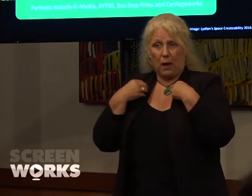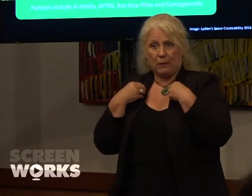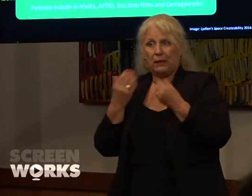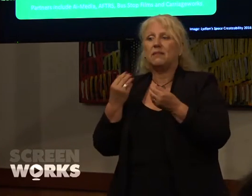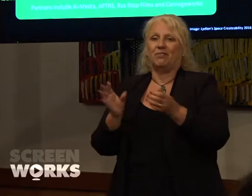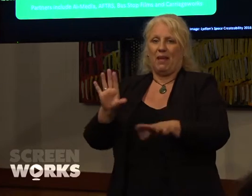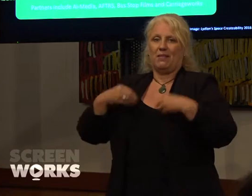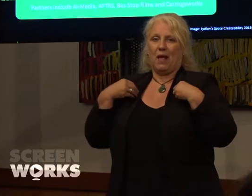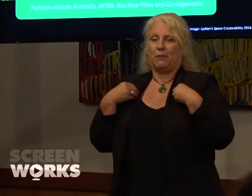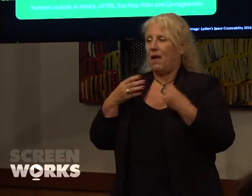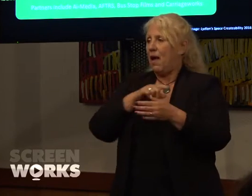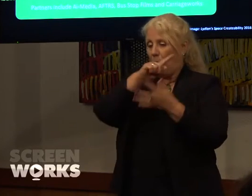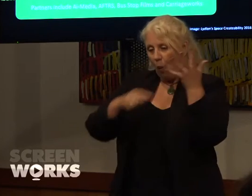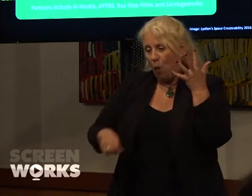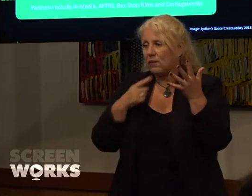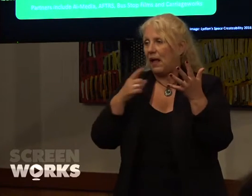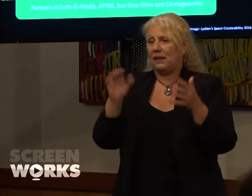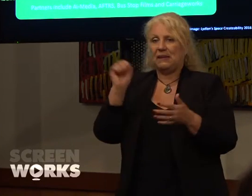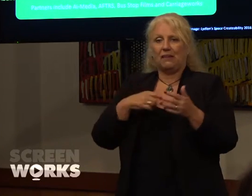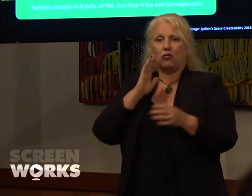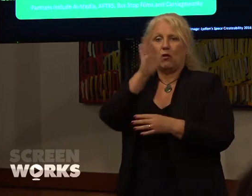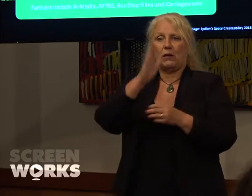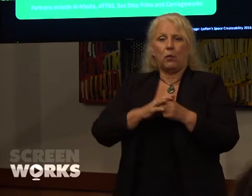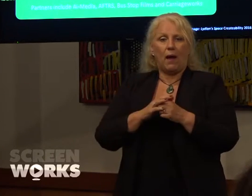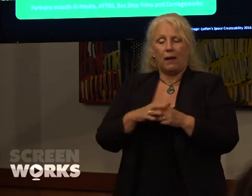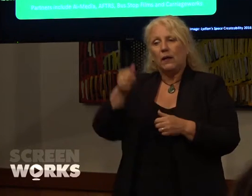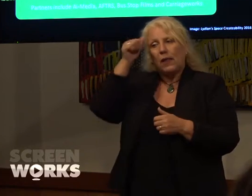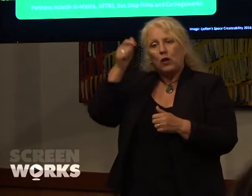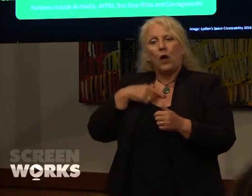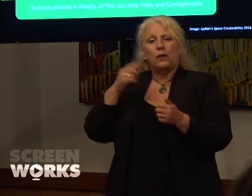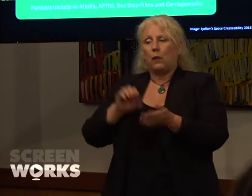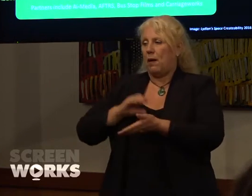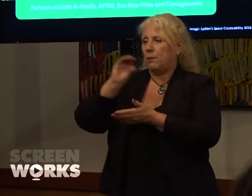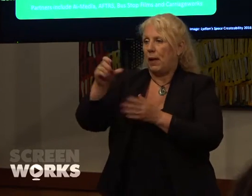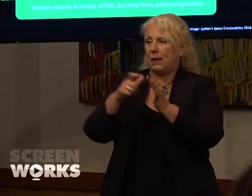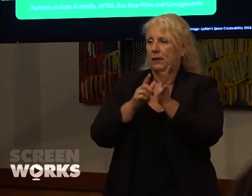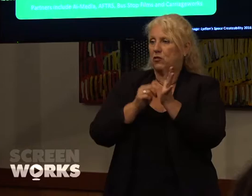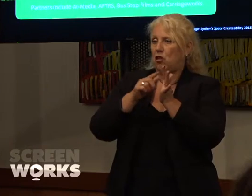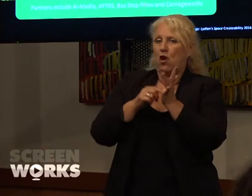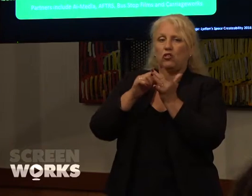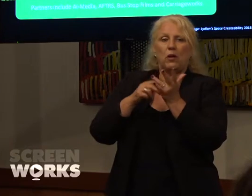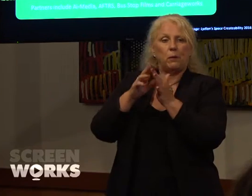immediately in the full knowledge that this experience will offer a paid professional internship for participants but will in all